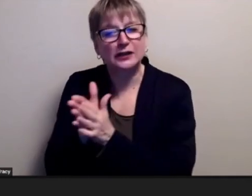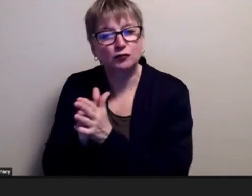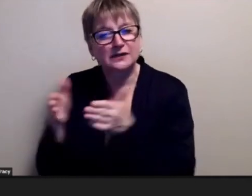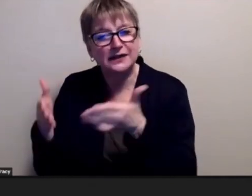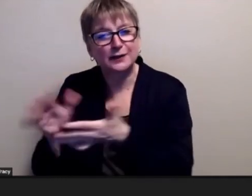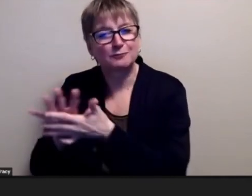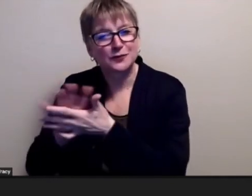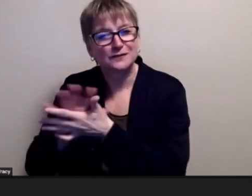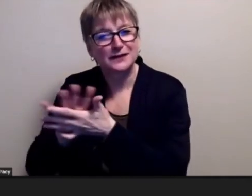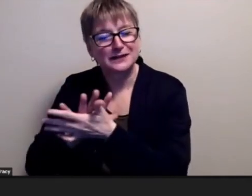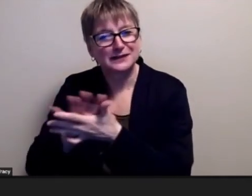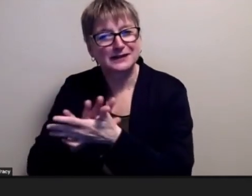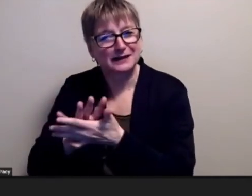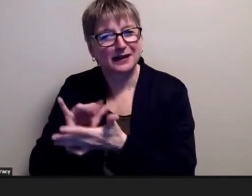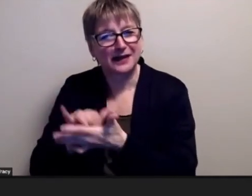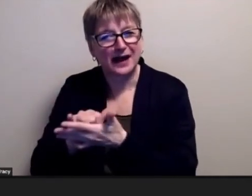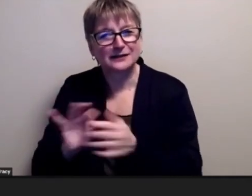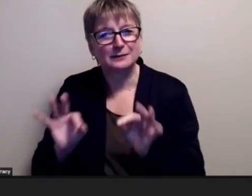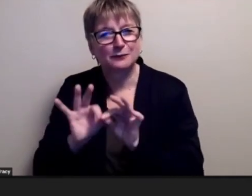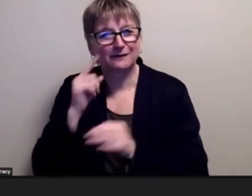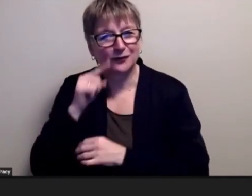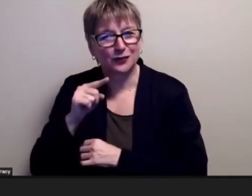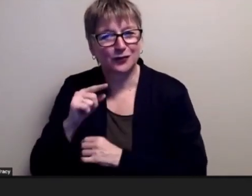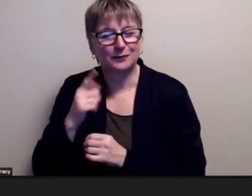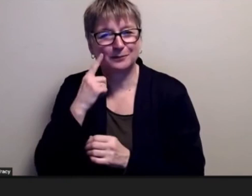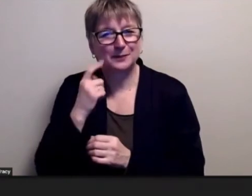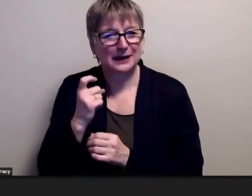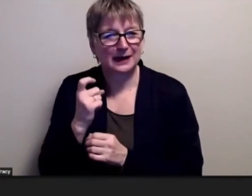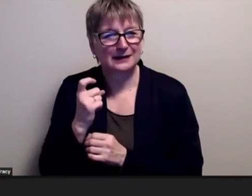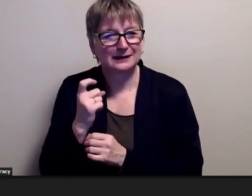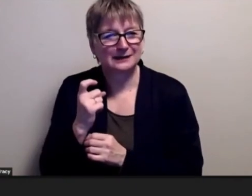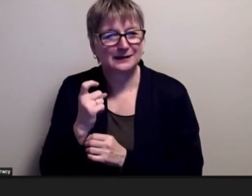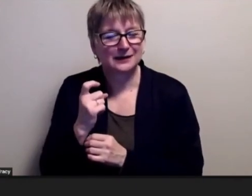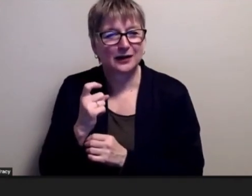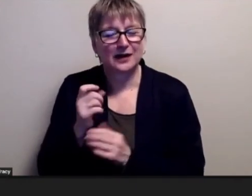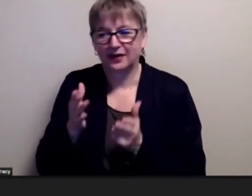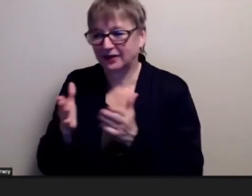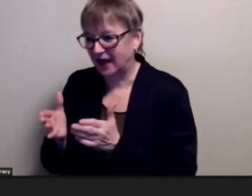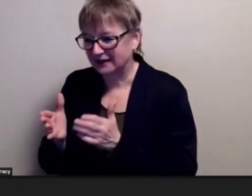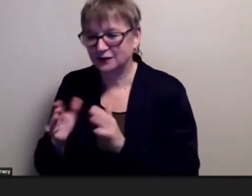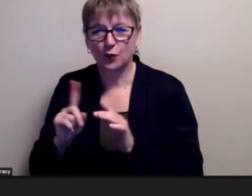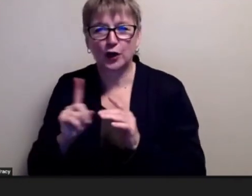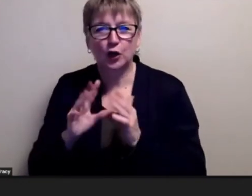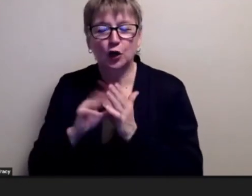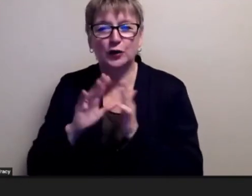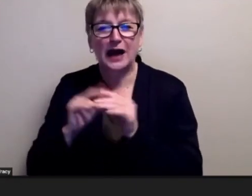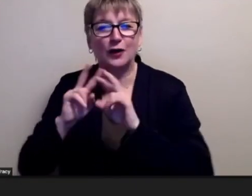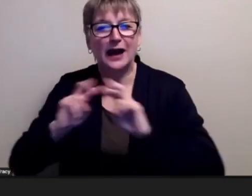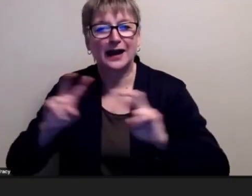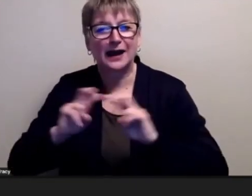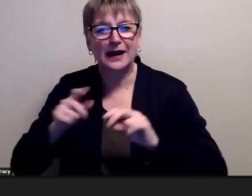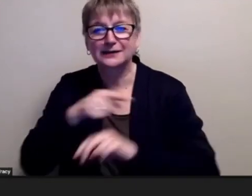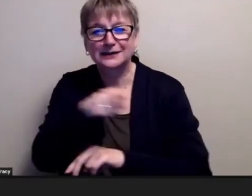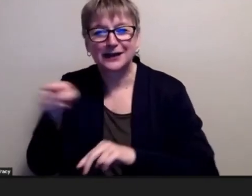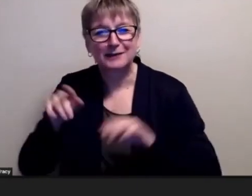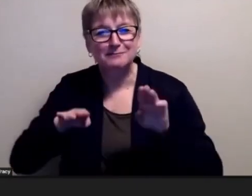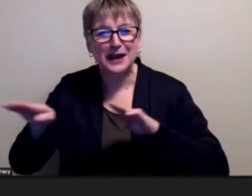because i think that that's where you understand how to analyze behavior and you probably would not